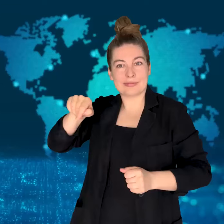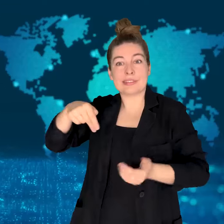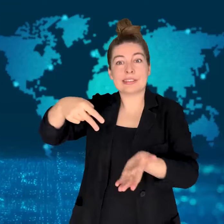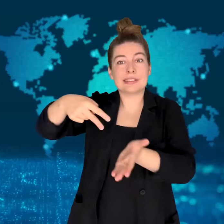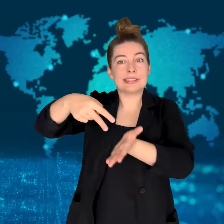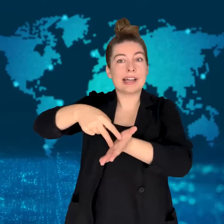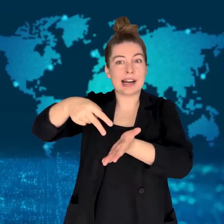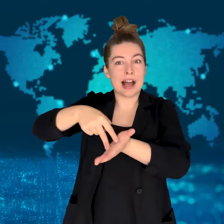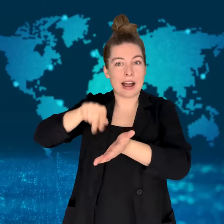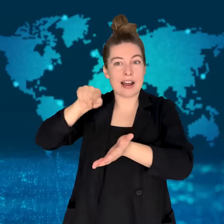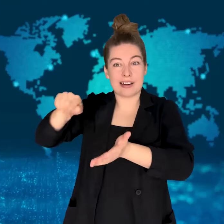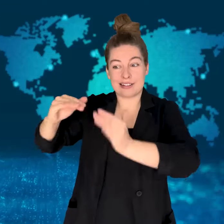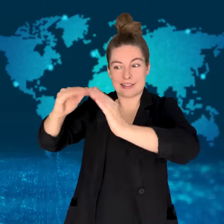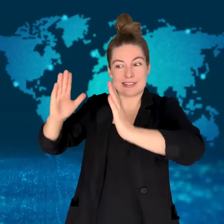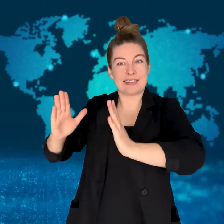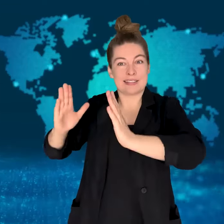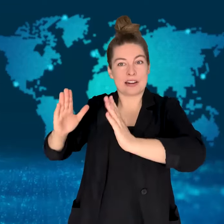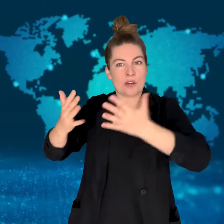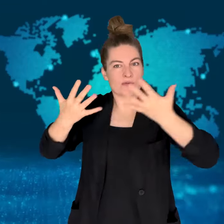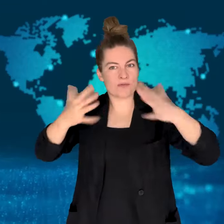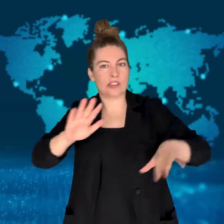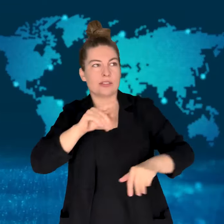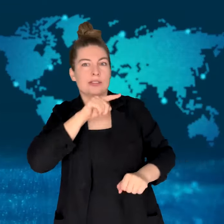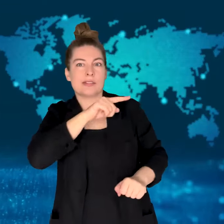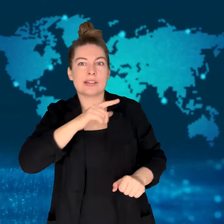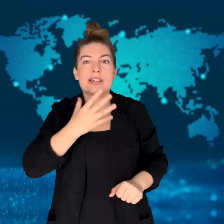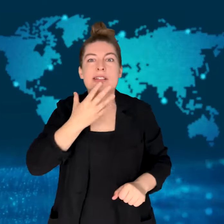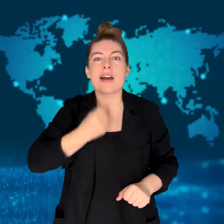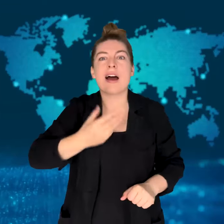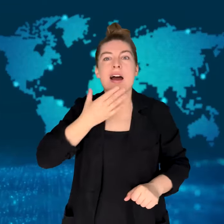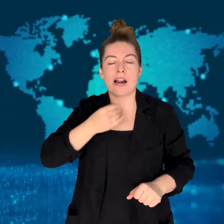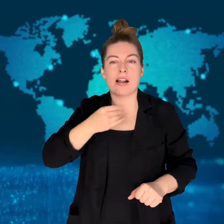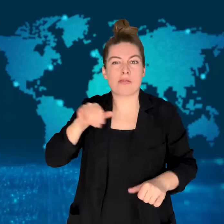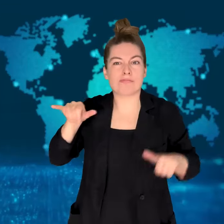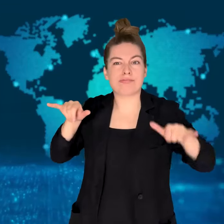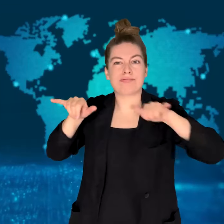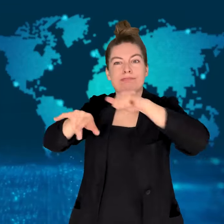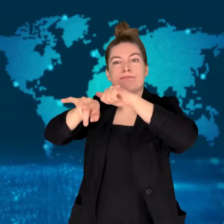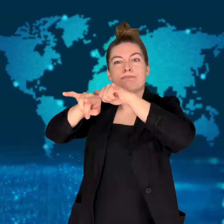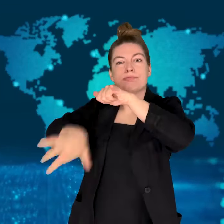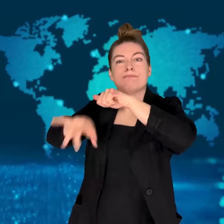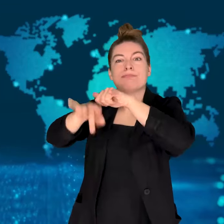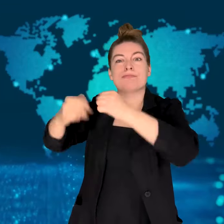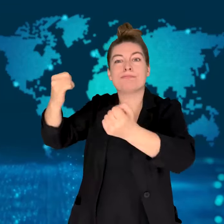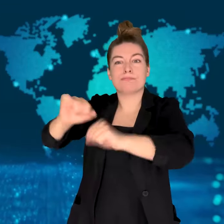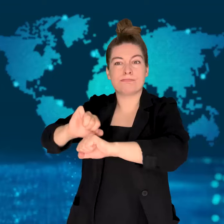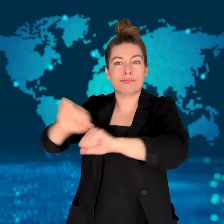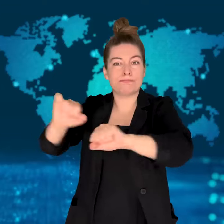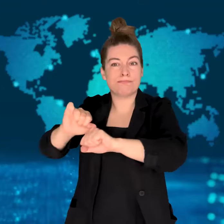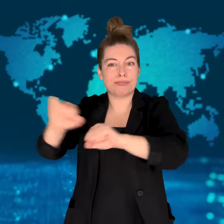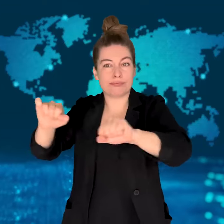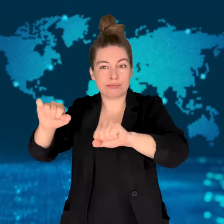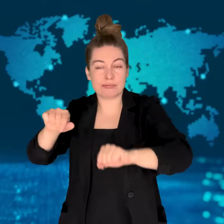its Islamic Revolutionary Guard Corp (IRGC) were killed in